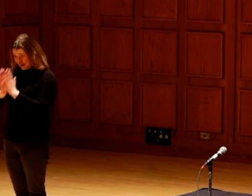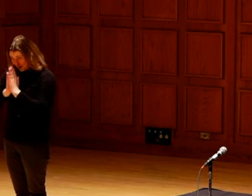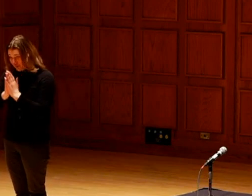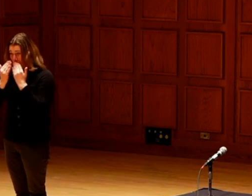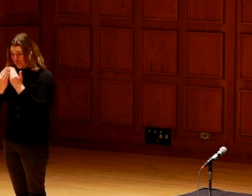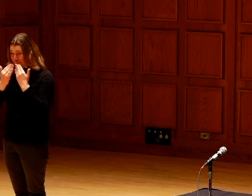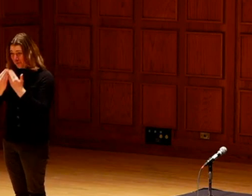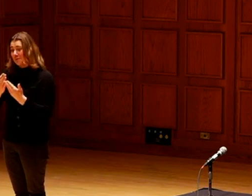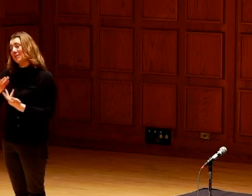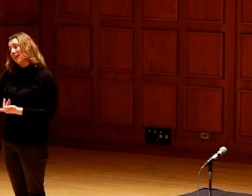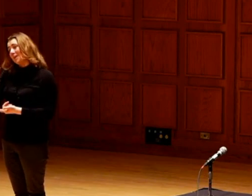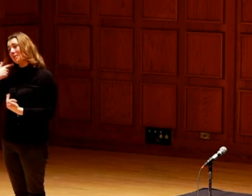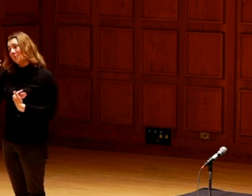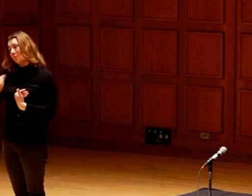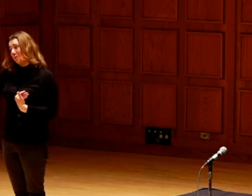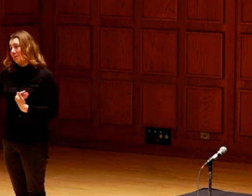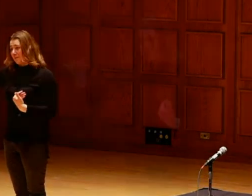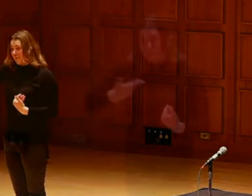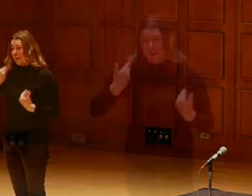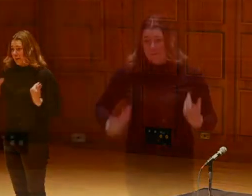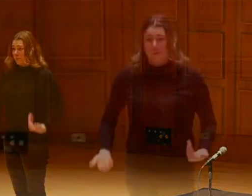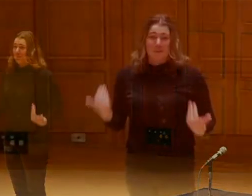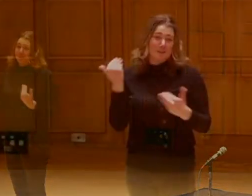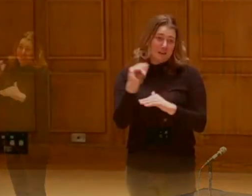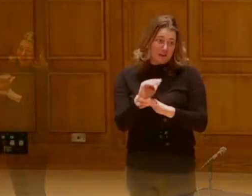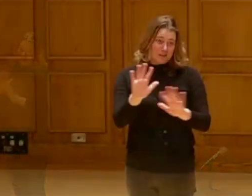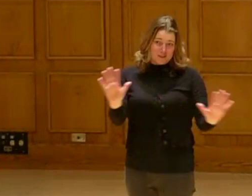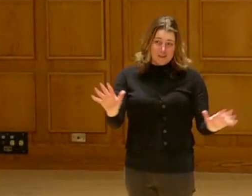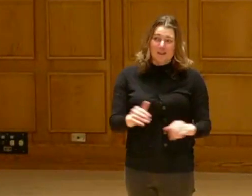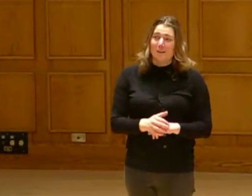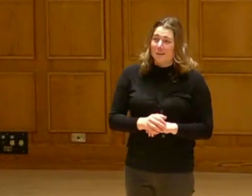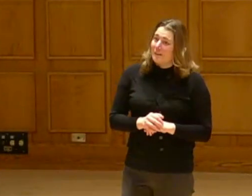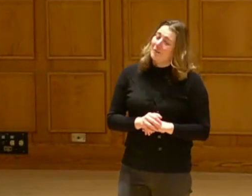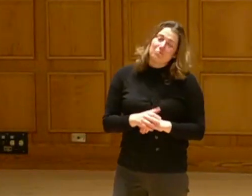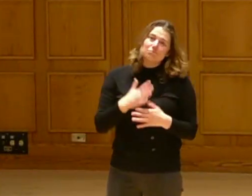(speaking native tongue) Thank you for having me tonight everyone.